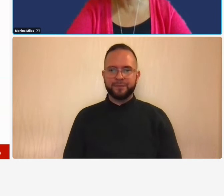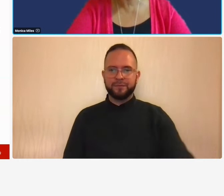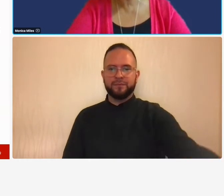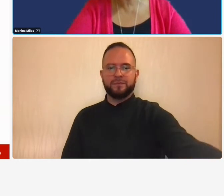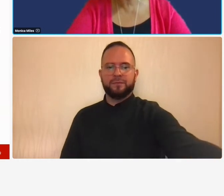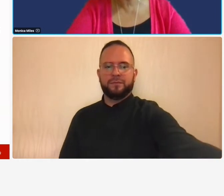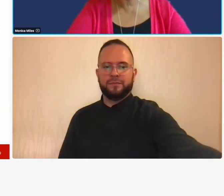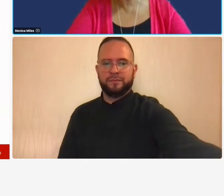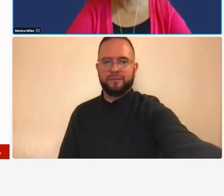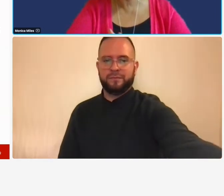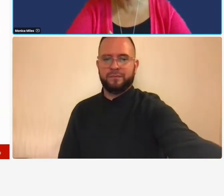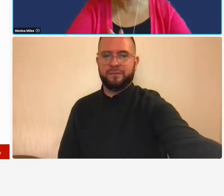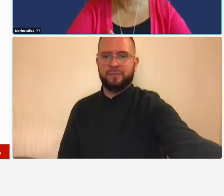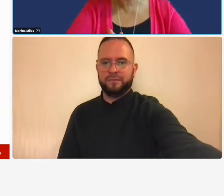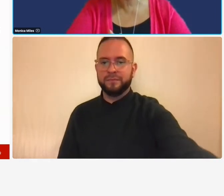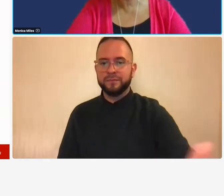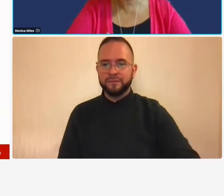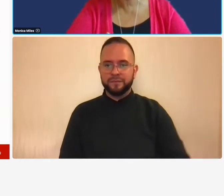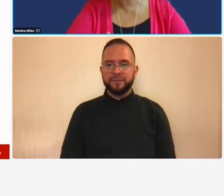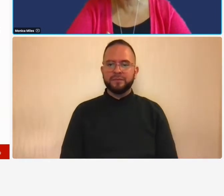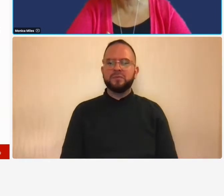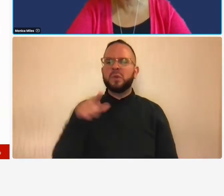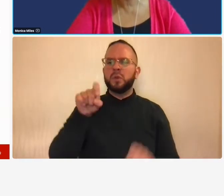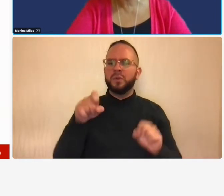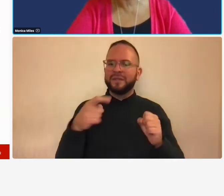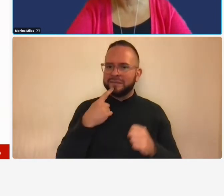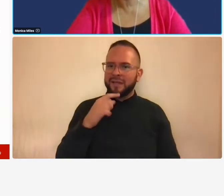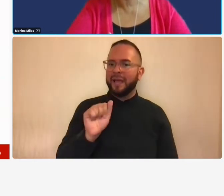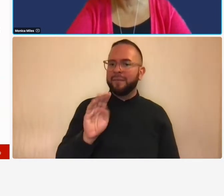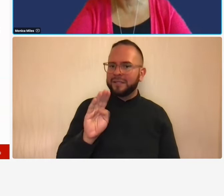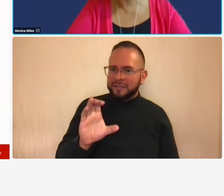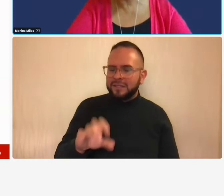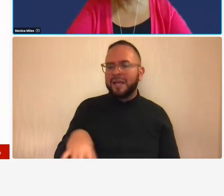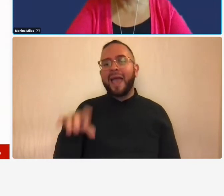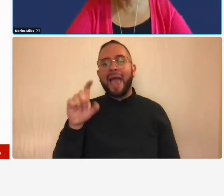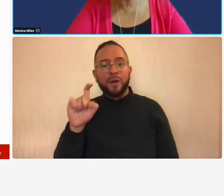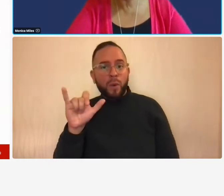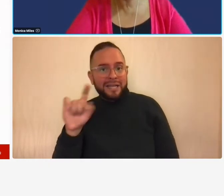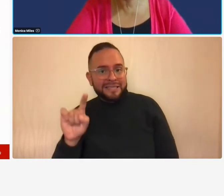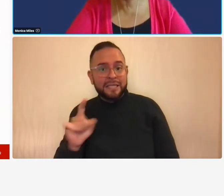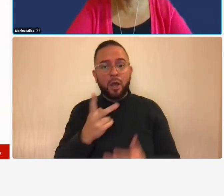abc company you can just say abc xyz both or none so what we're trying to do is we're